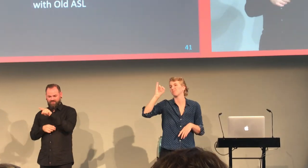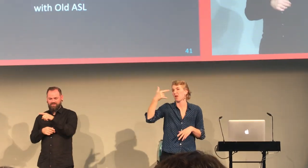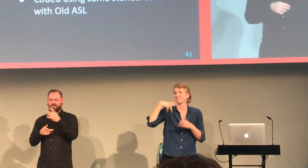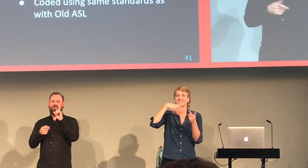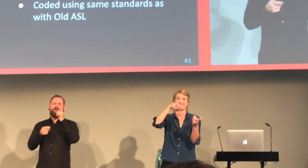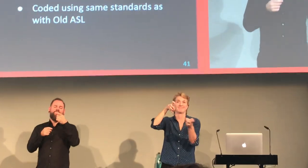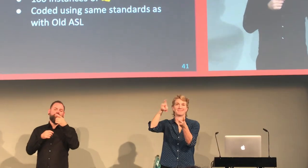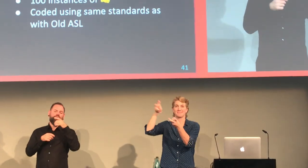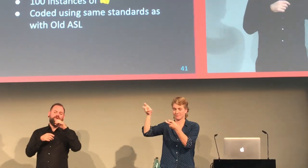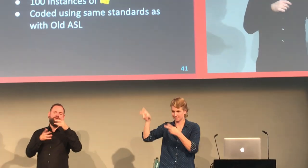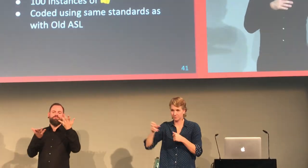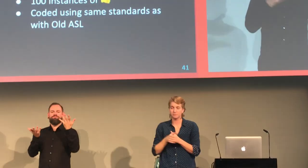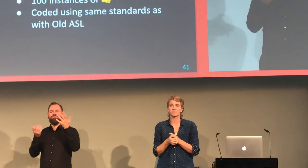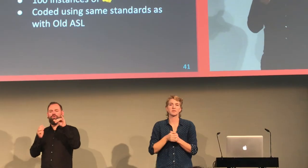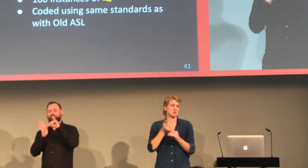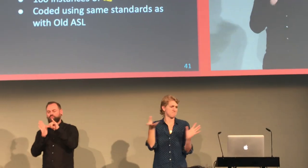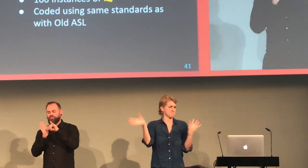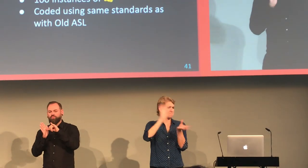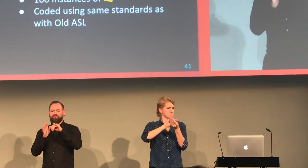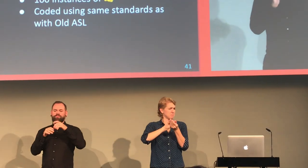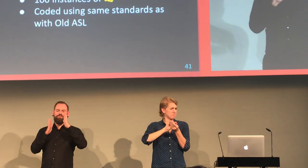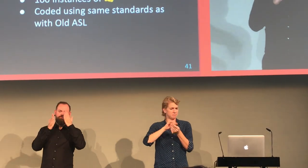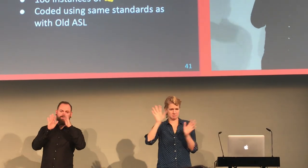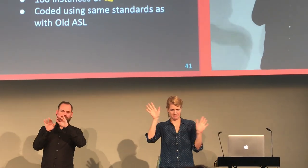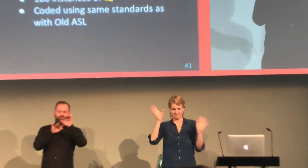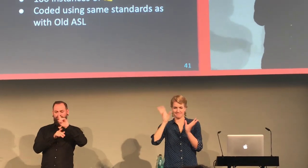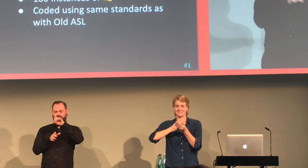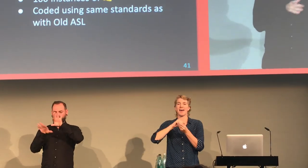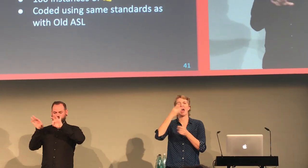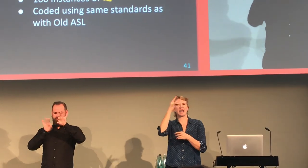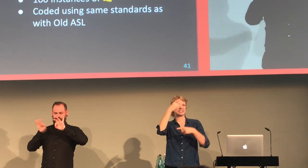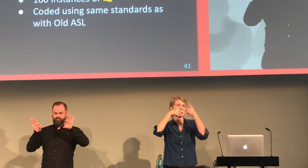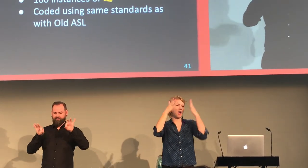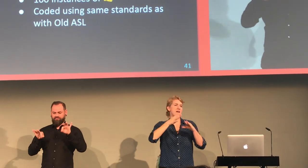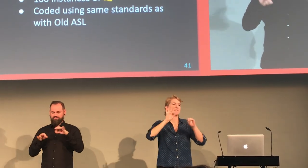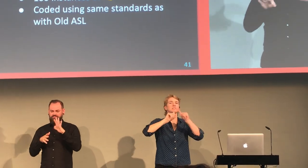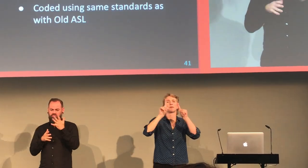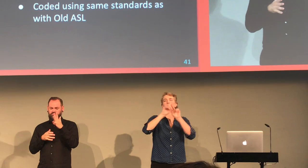publicly available media, social media.